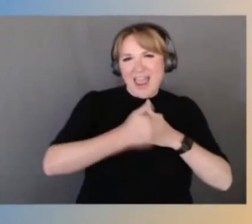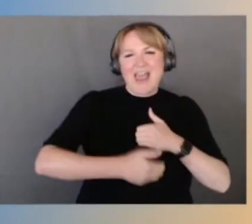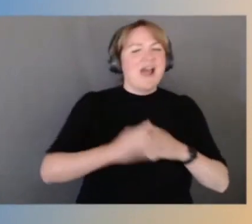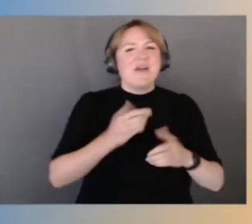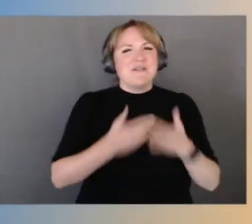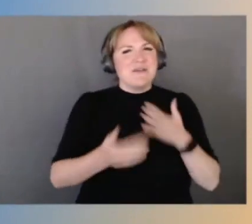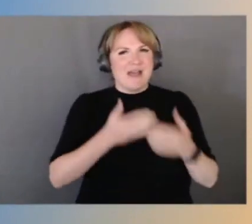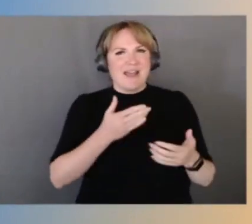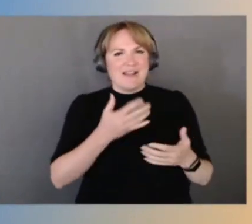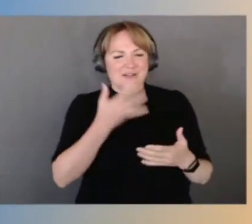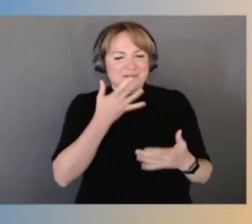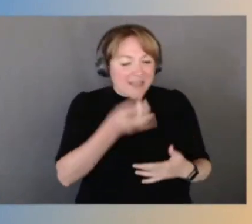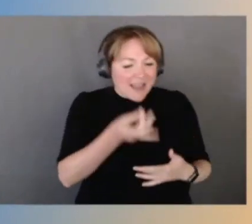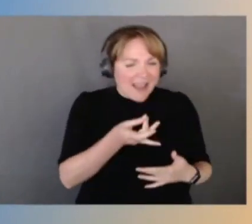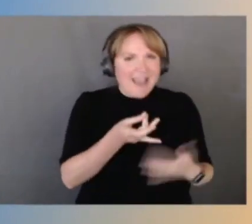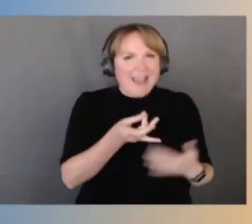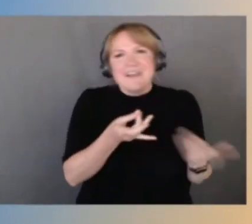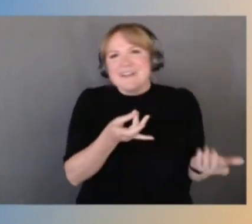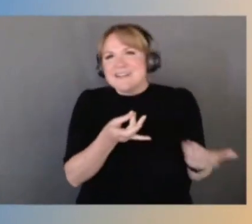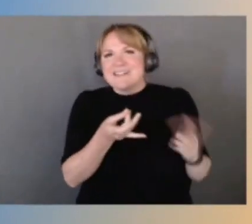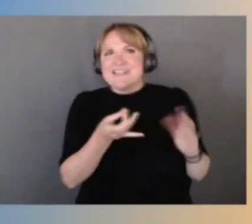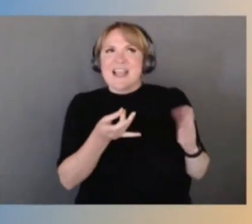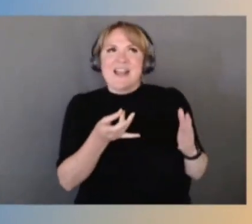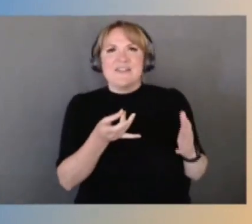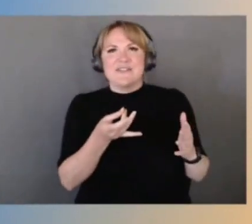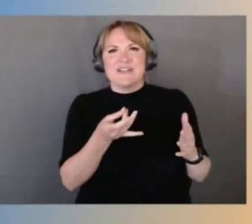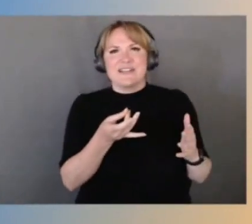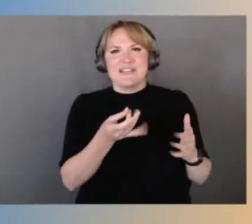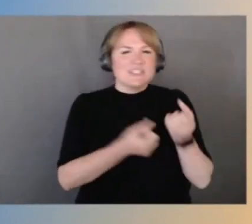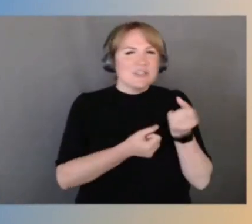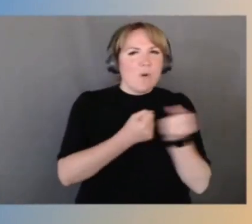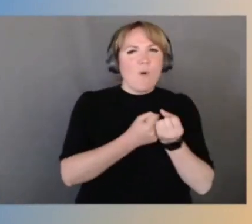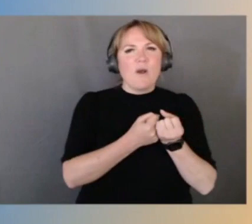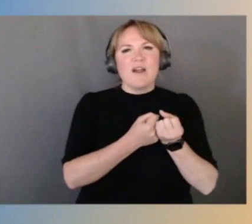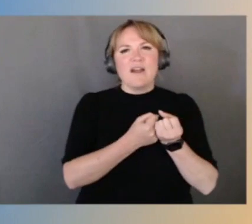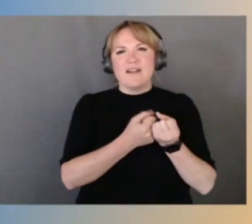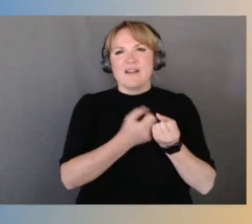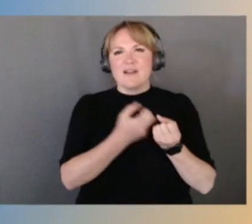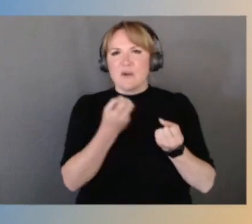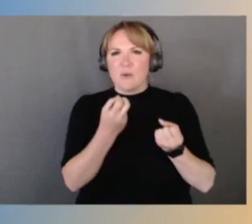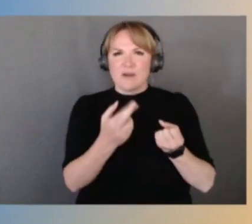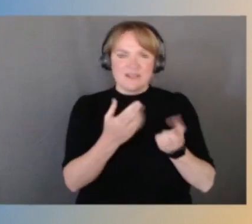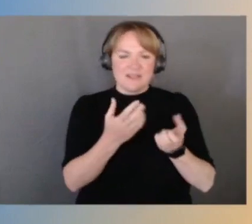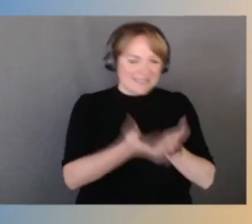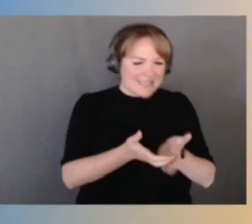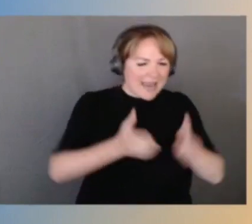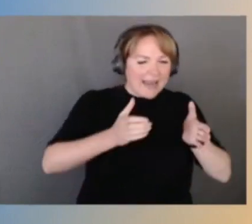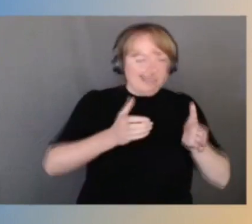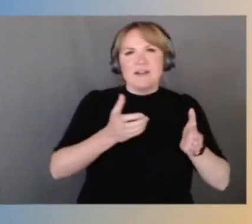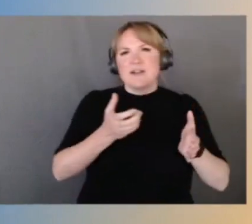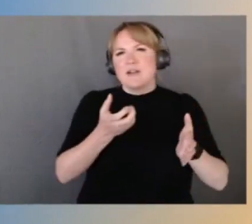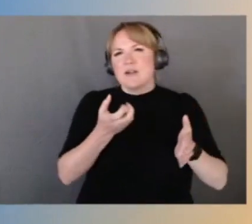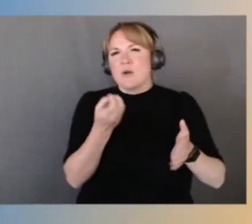it's just kind of the the support or the container or the wrapper around what you actually wanna get to,